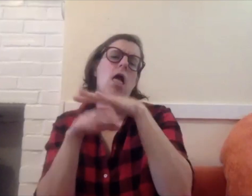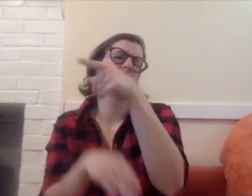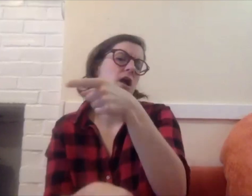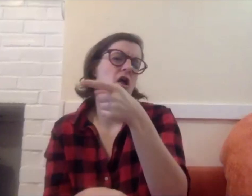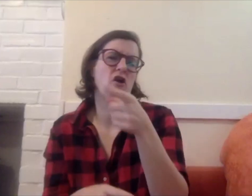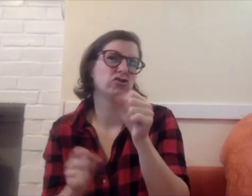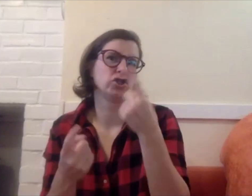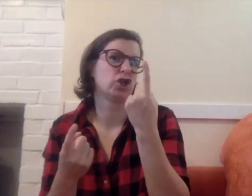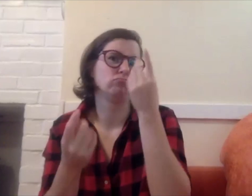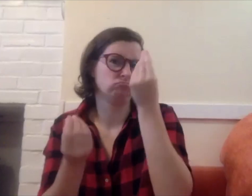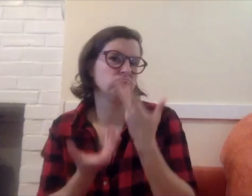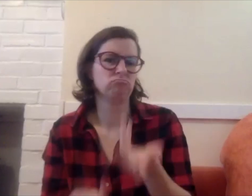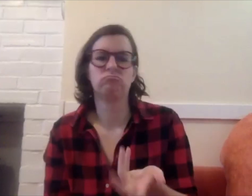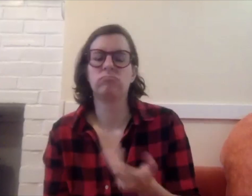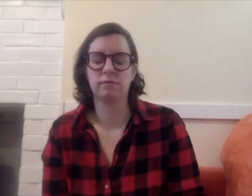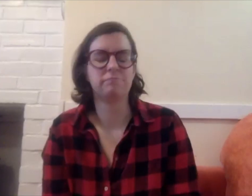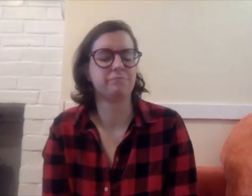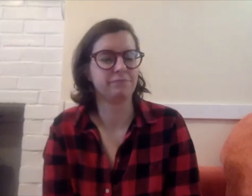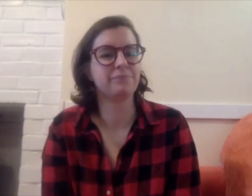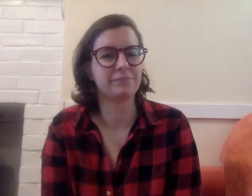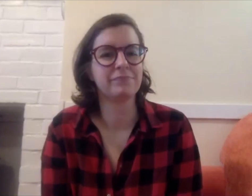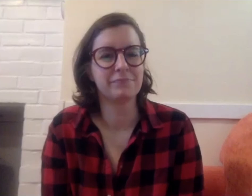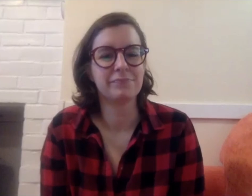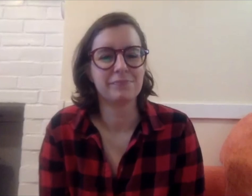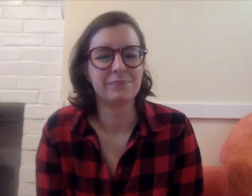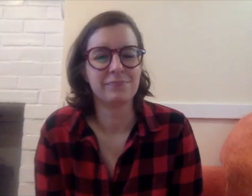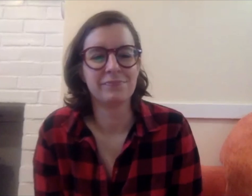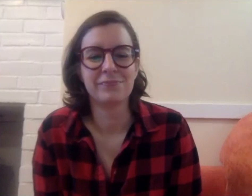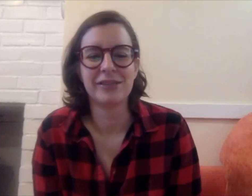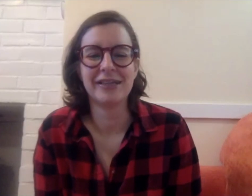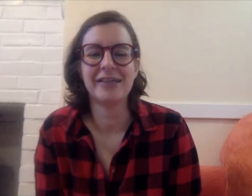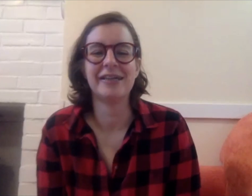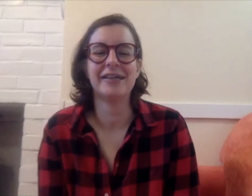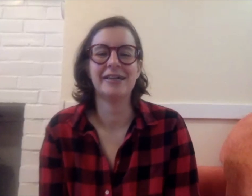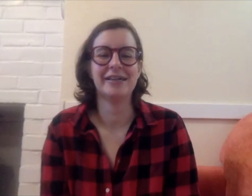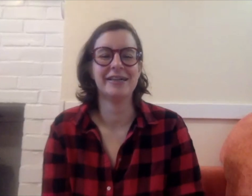send me an email. I have information there so just let me know.